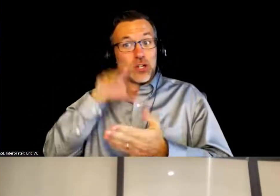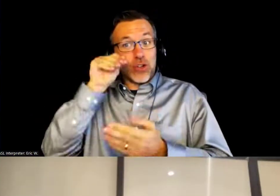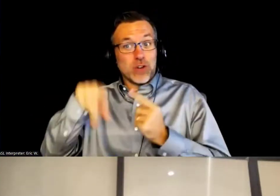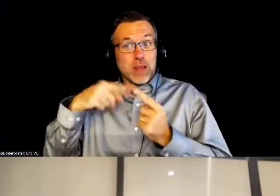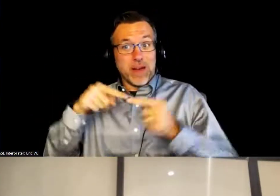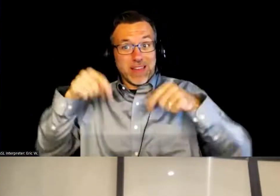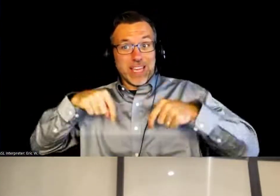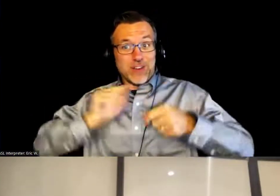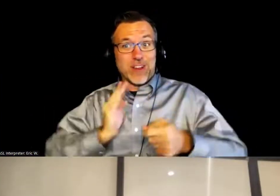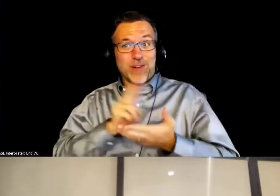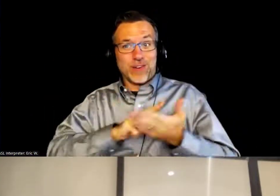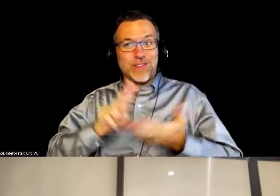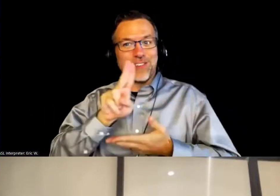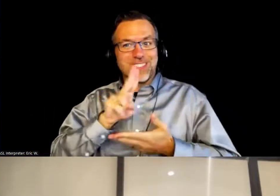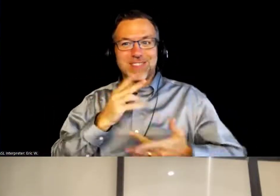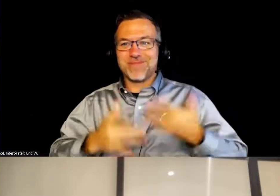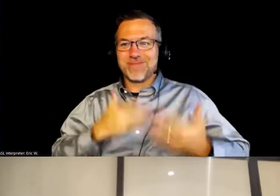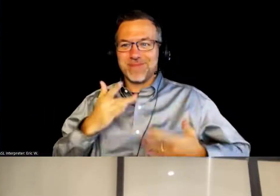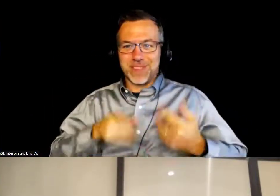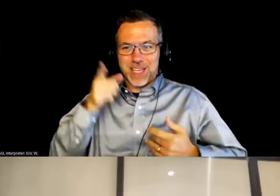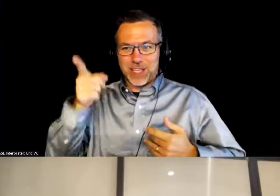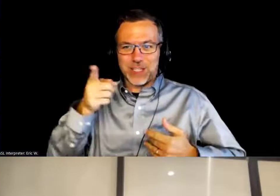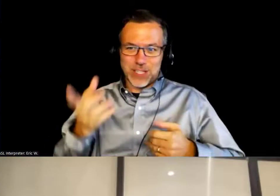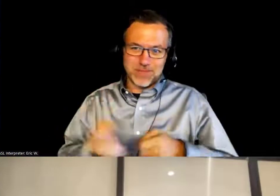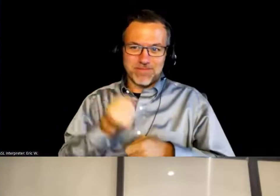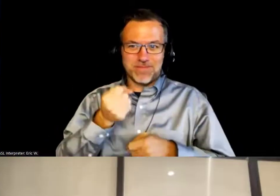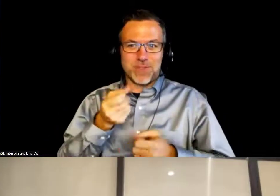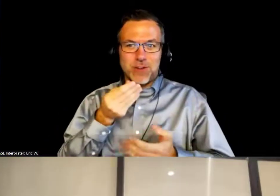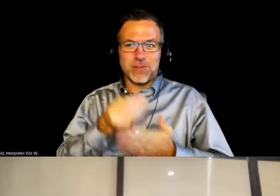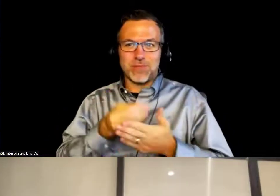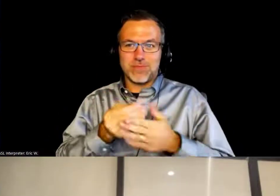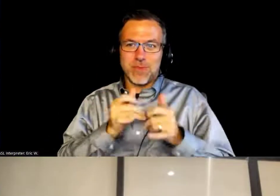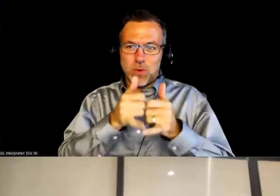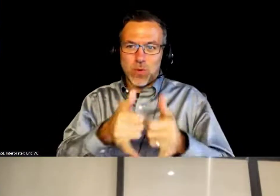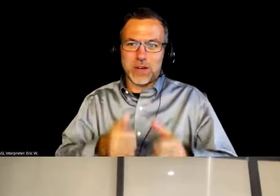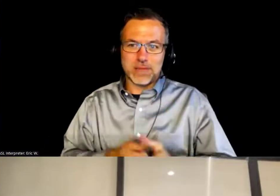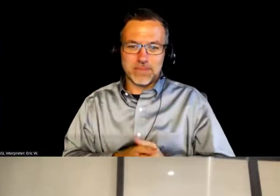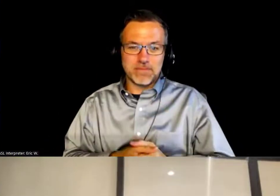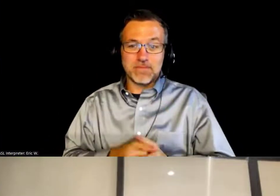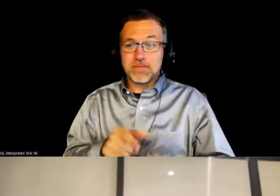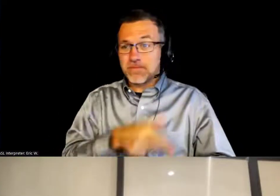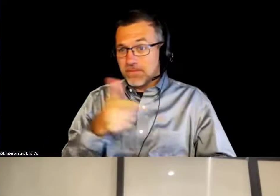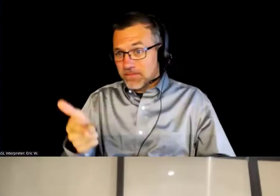So it's really exciting that she received that award. Omar McCrimmon: Very good, very good. Thank you. How about you, Dr. Ahmed?